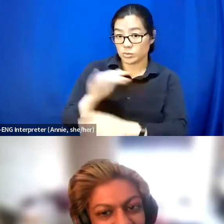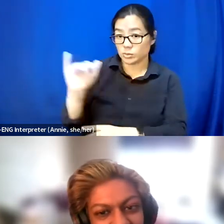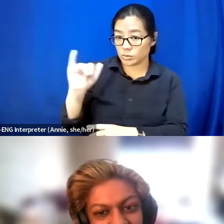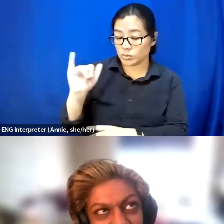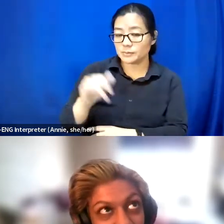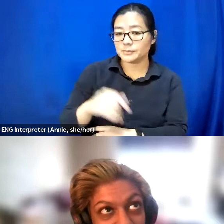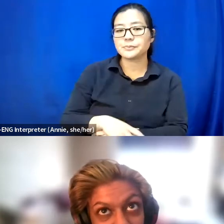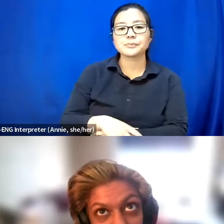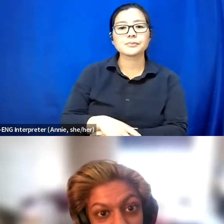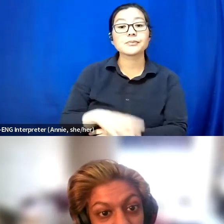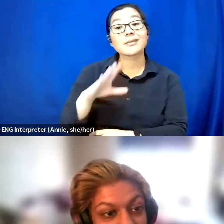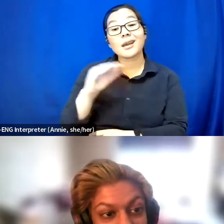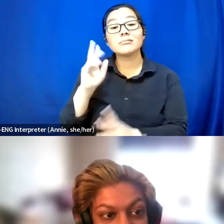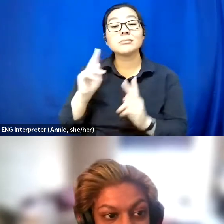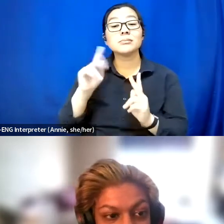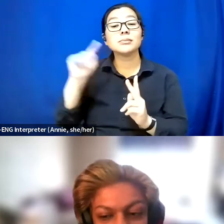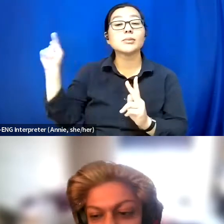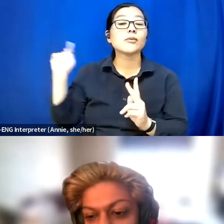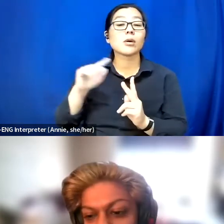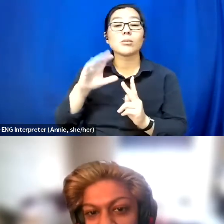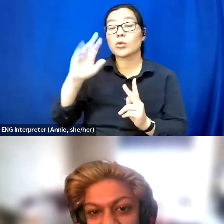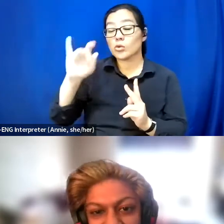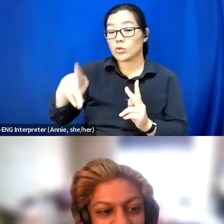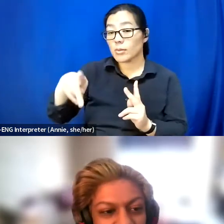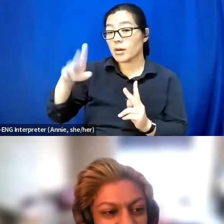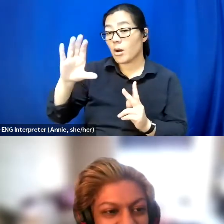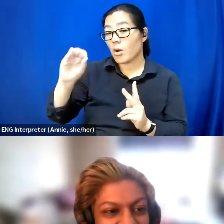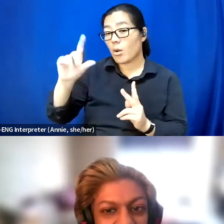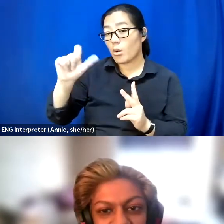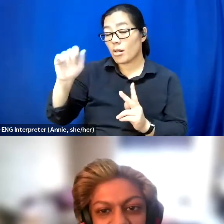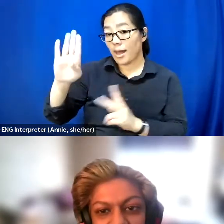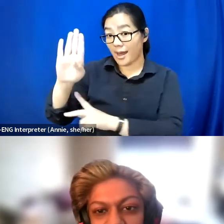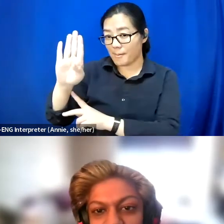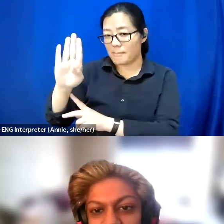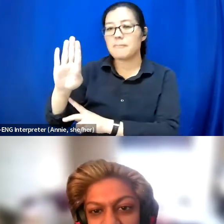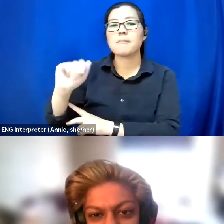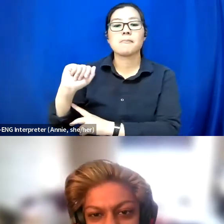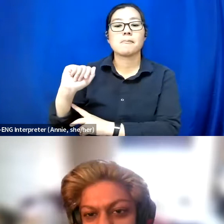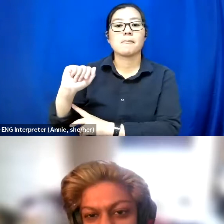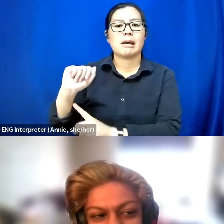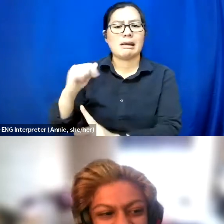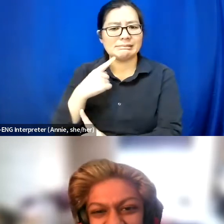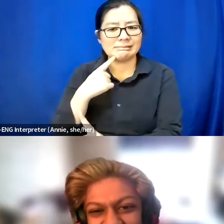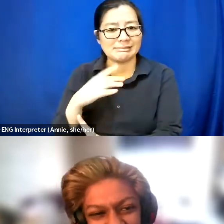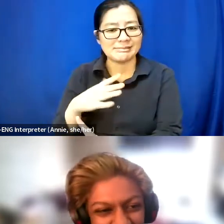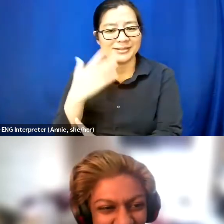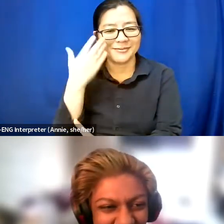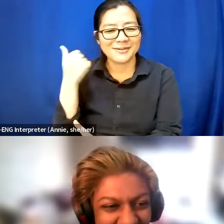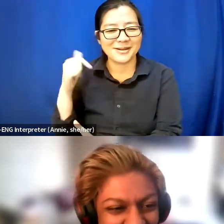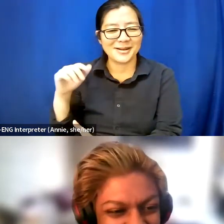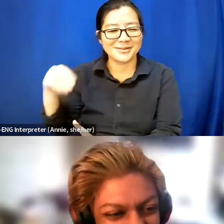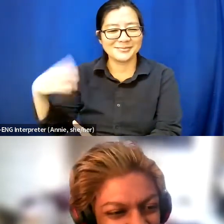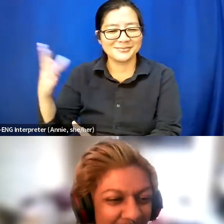And folks from Crip Colab which I realize I did not give our interpreters as a name